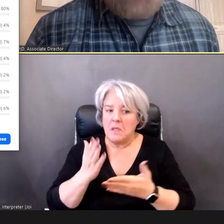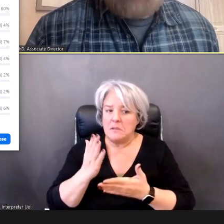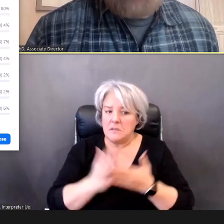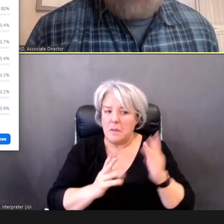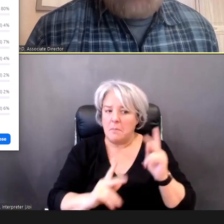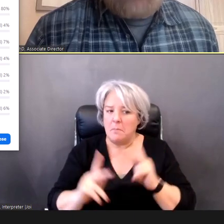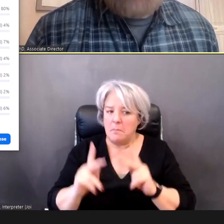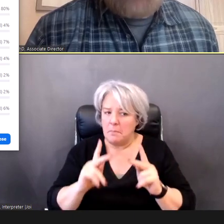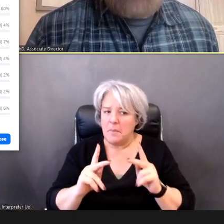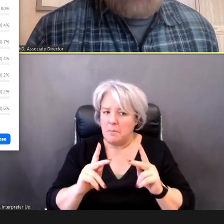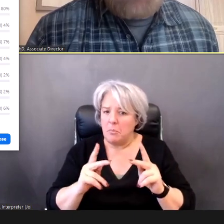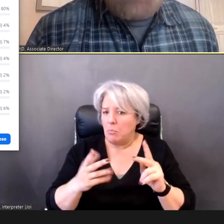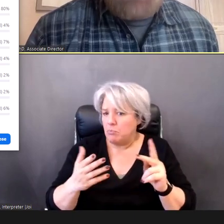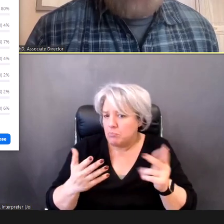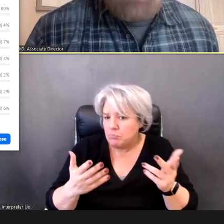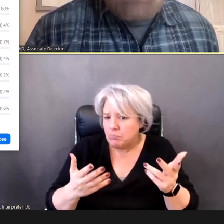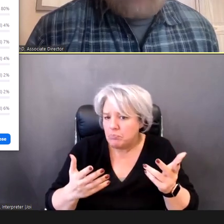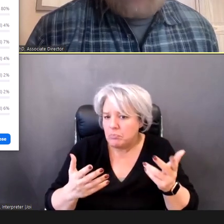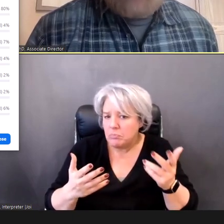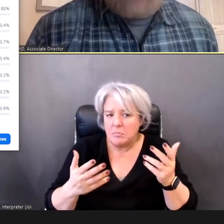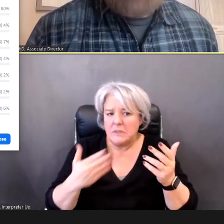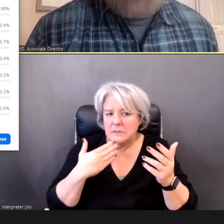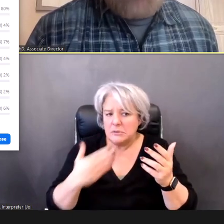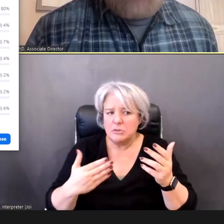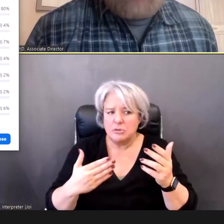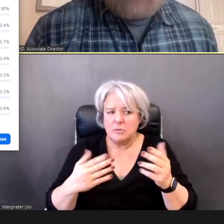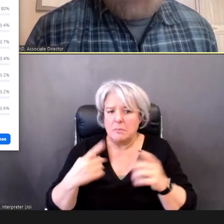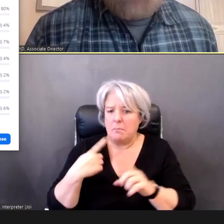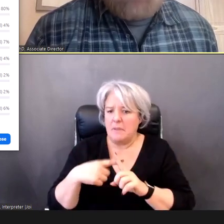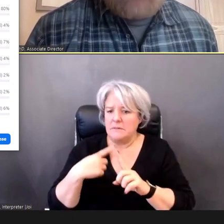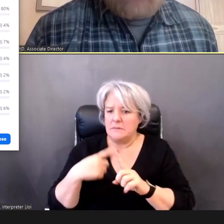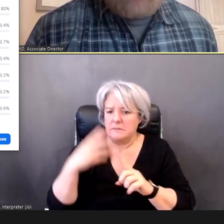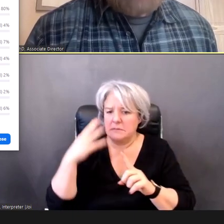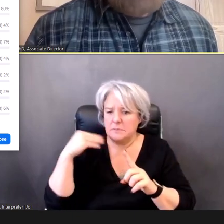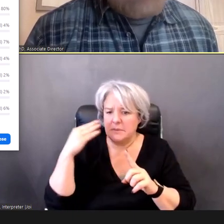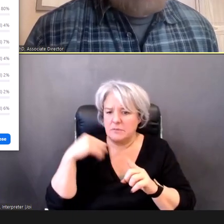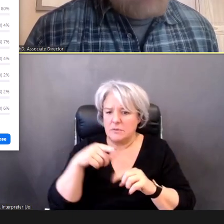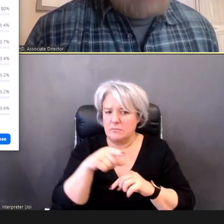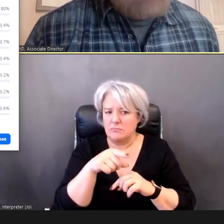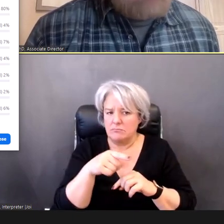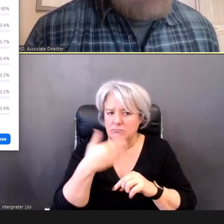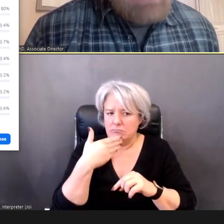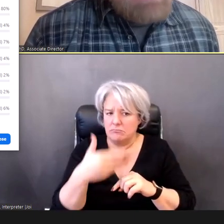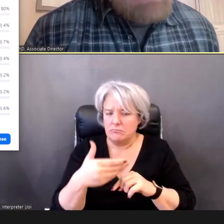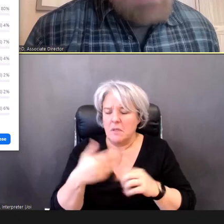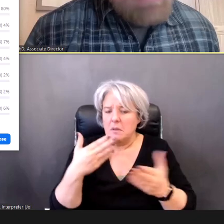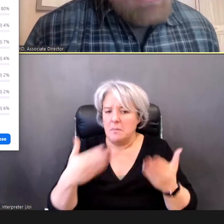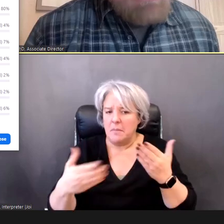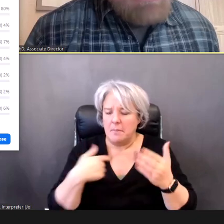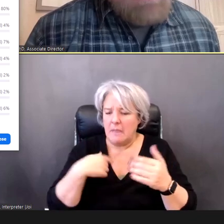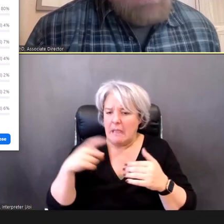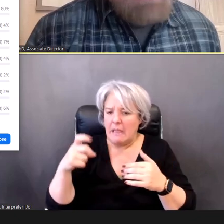relatively positive experiences with this, maybe, I need to get some additional technical assistance, from an audiologist, or